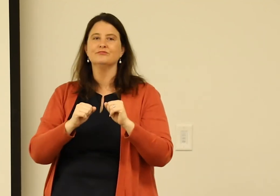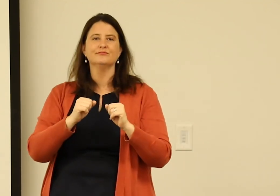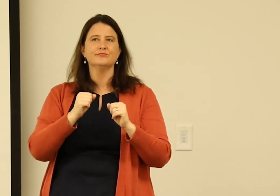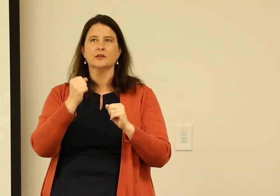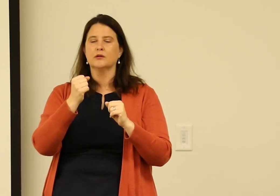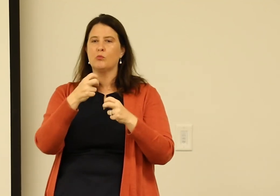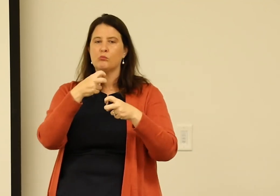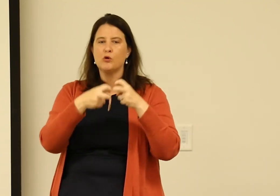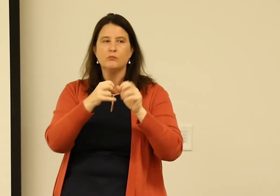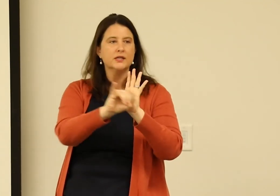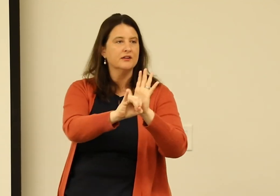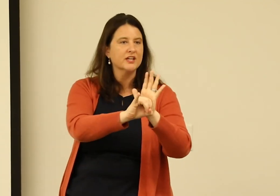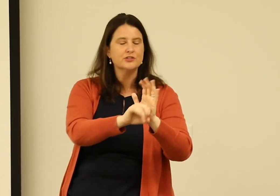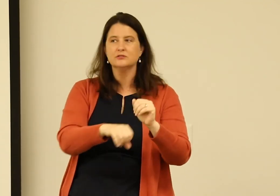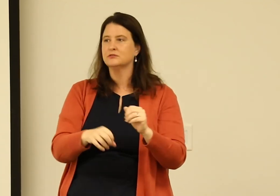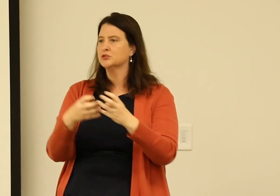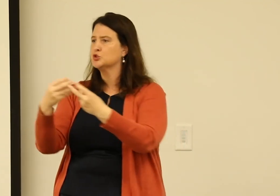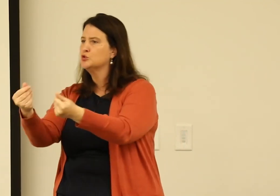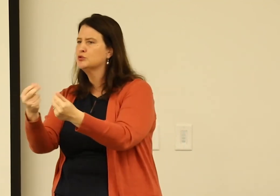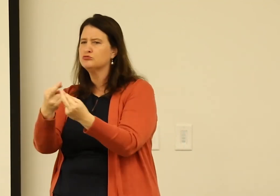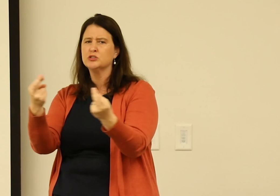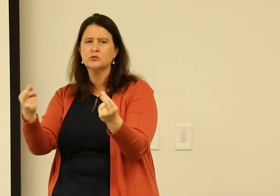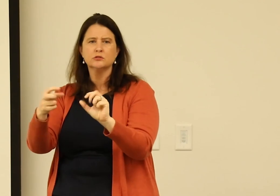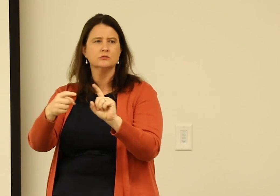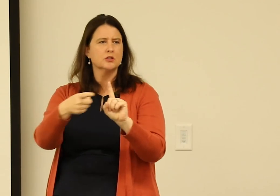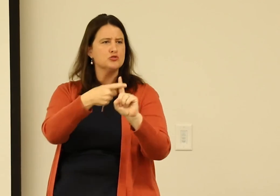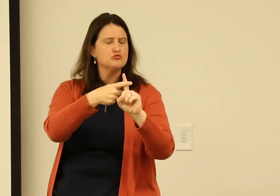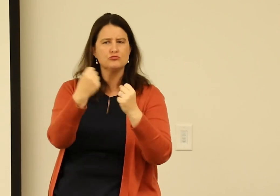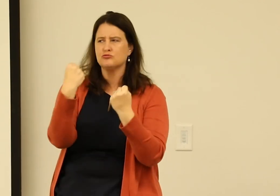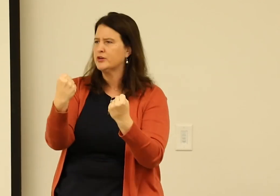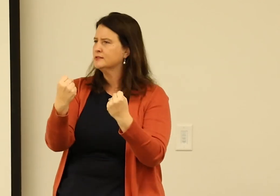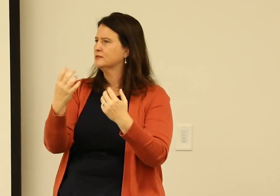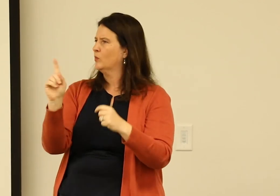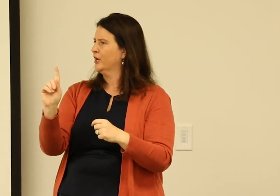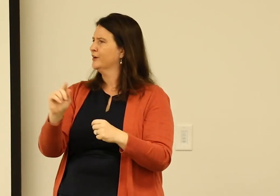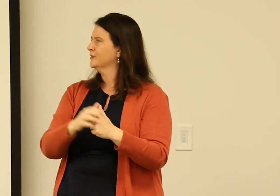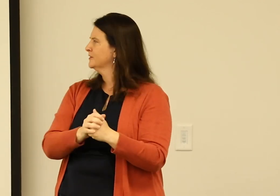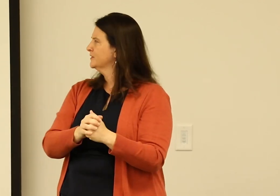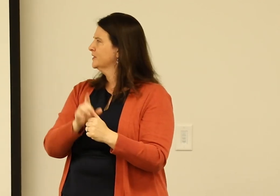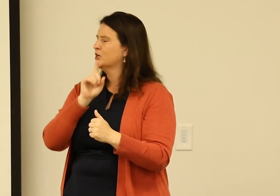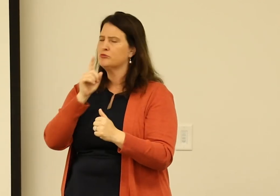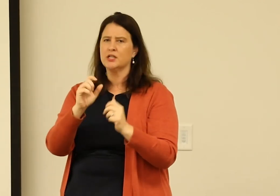it's about building identifications to problem and solutions.